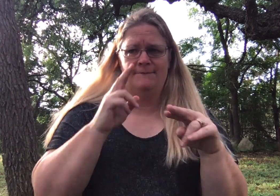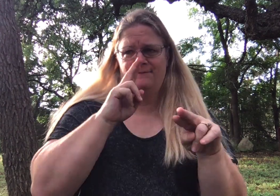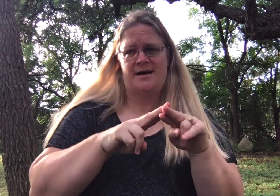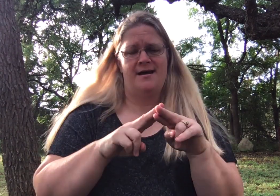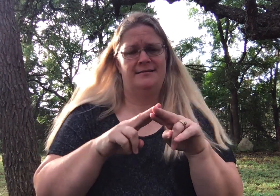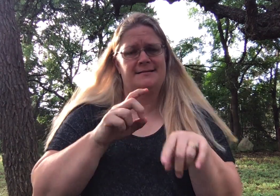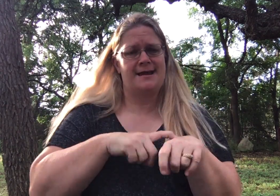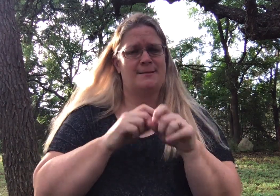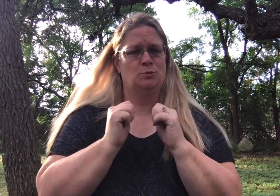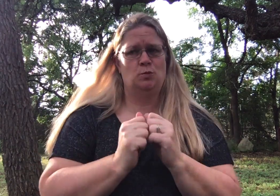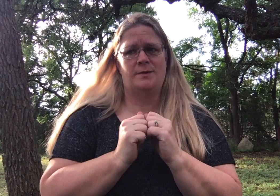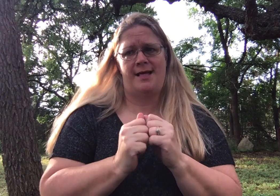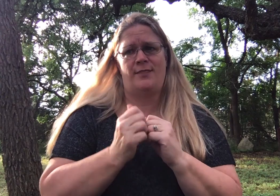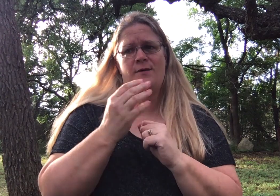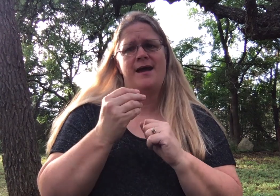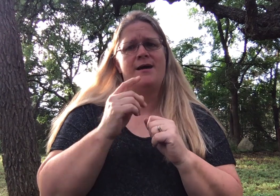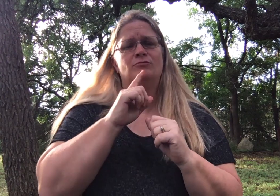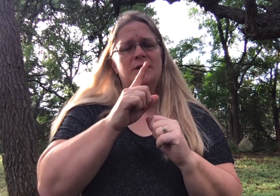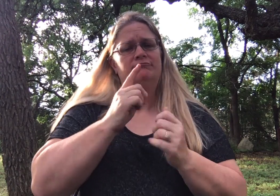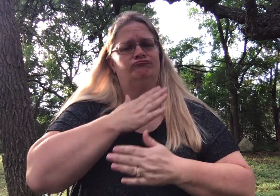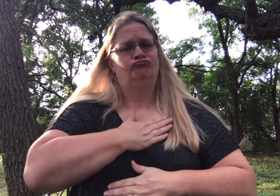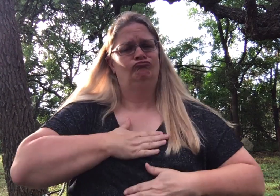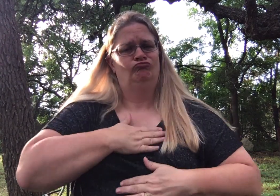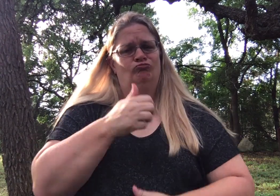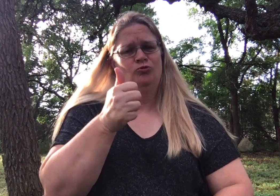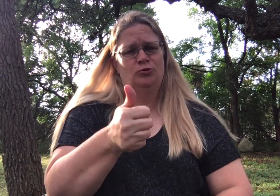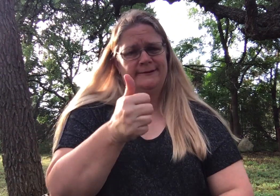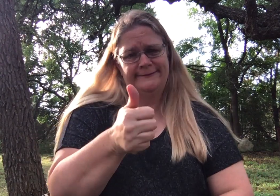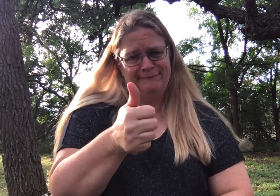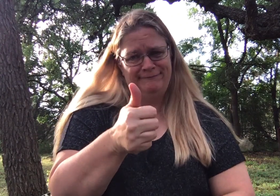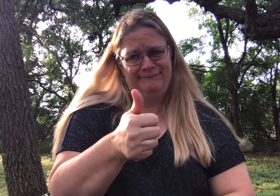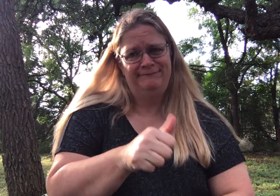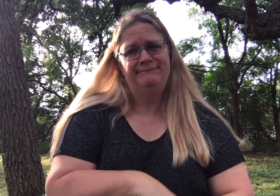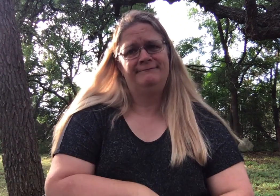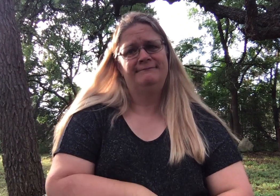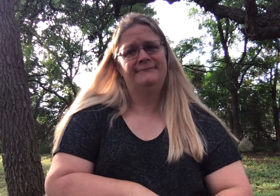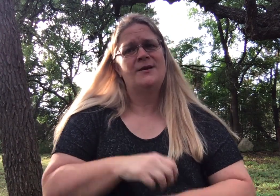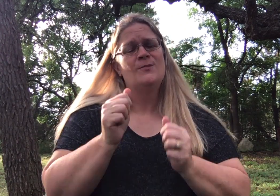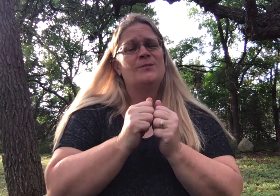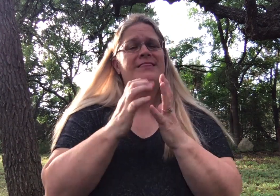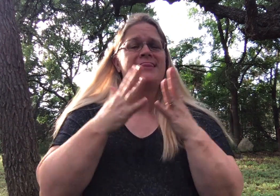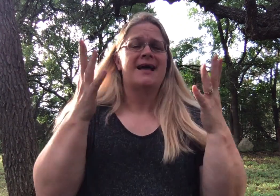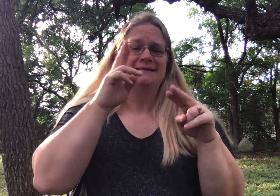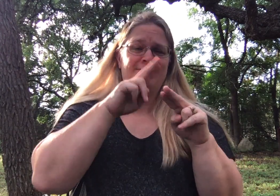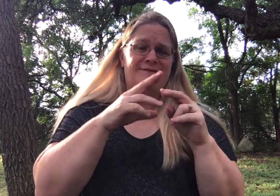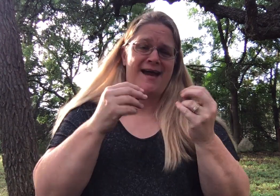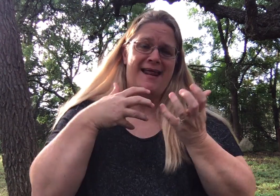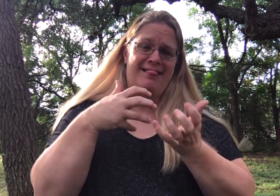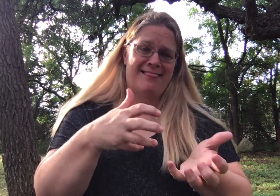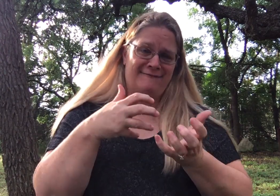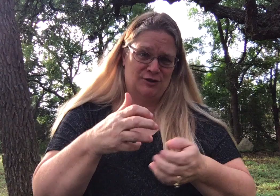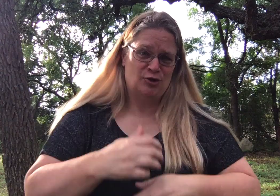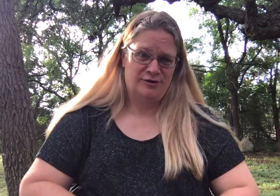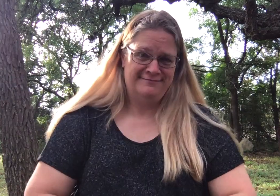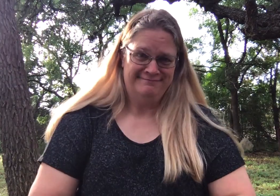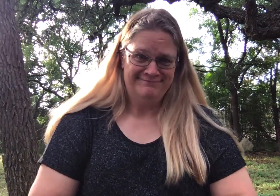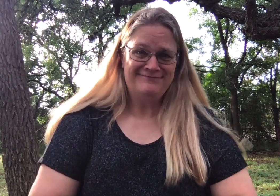to have some fun times together and really enjoy yourselves with a lot of fun and laughter.